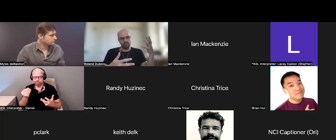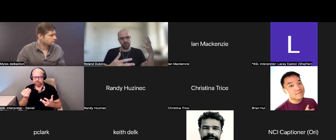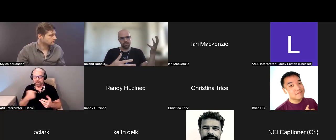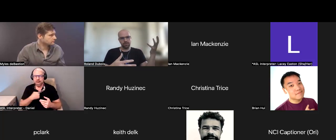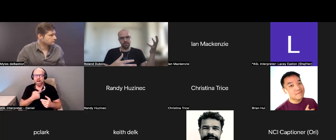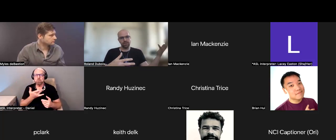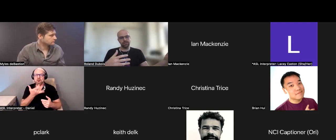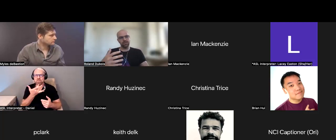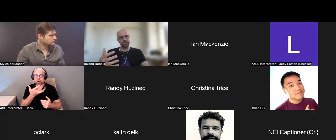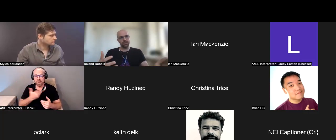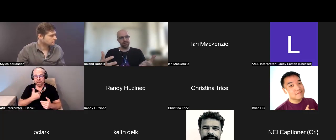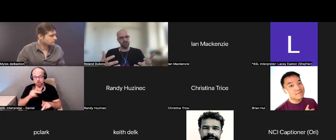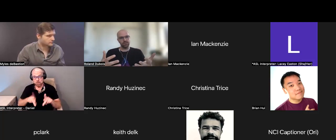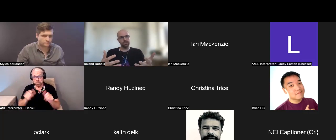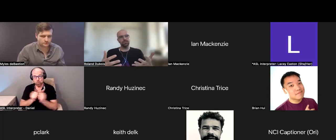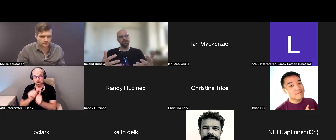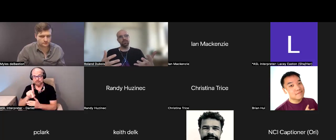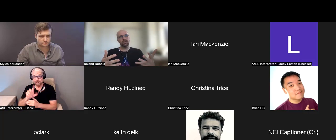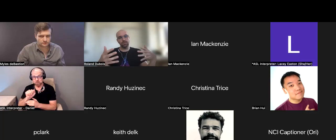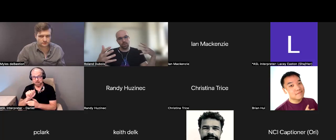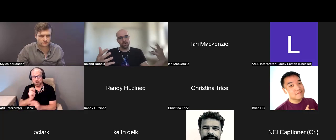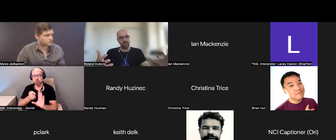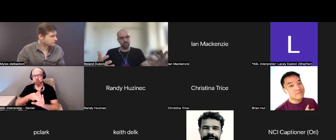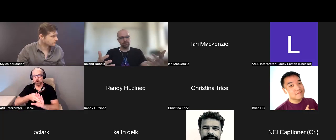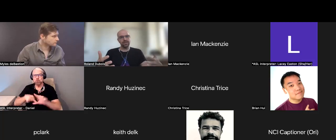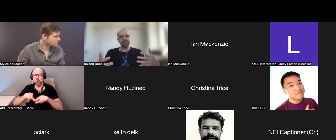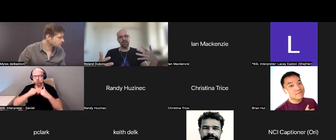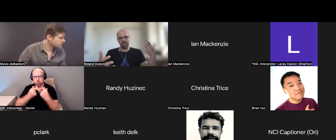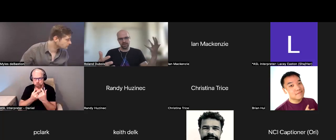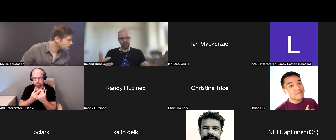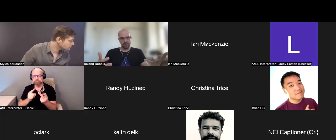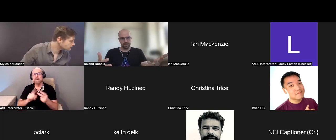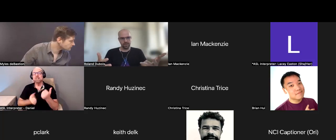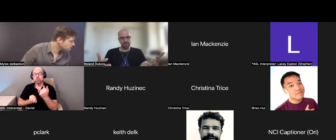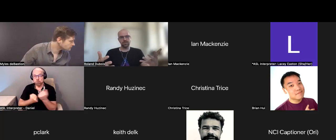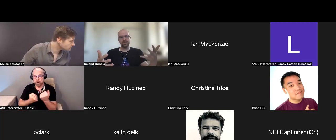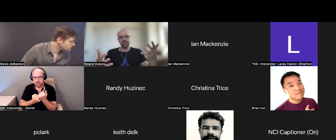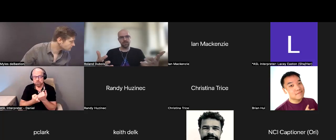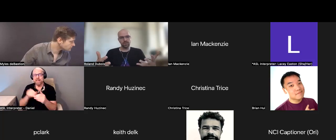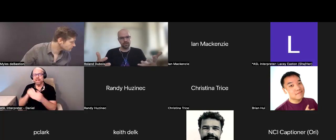people with disabilities join the group, support them in their disability needs to be included,